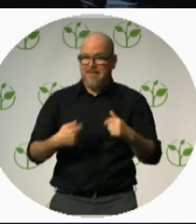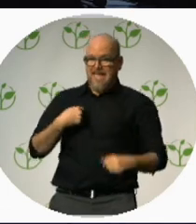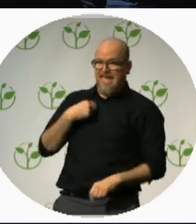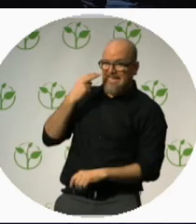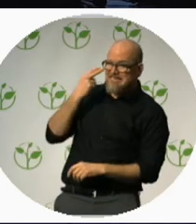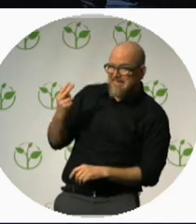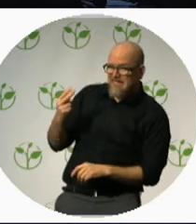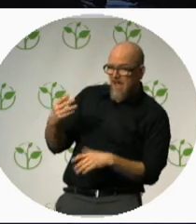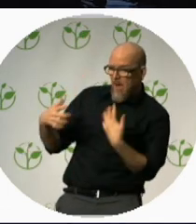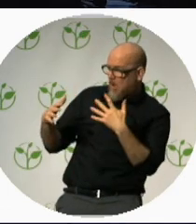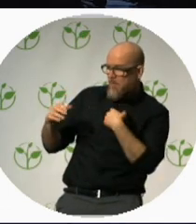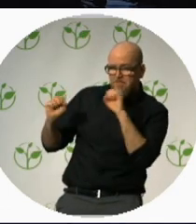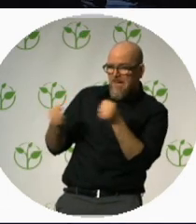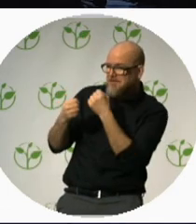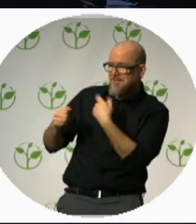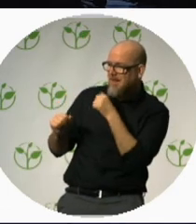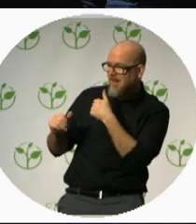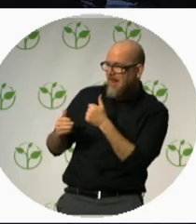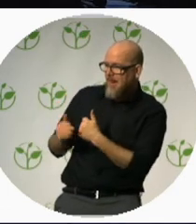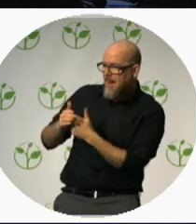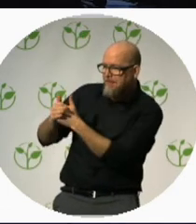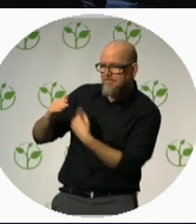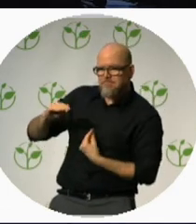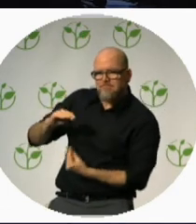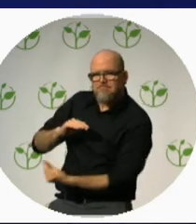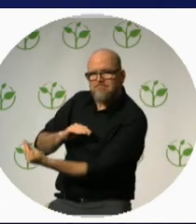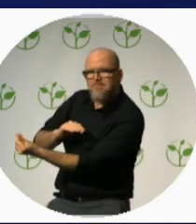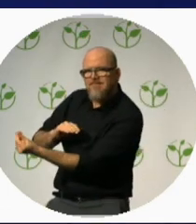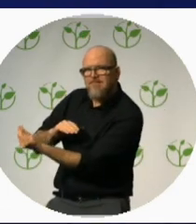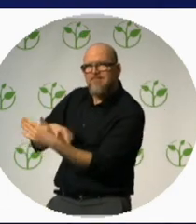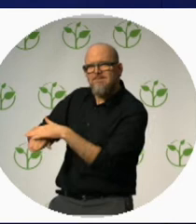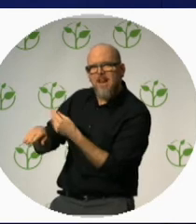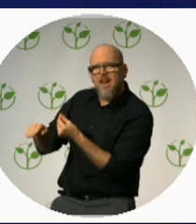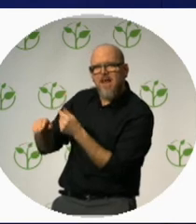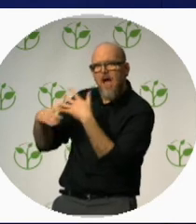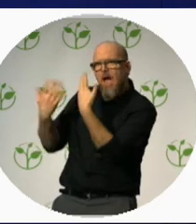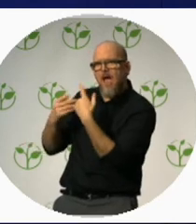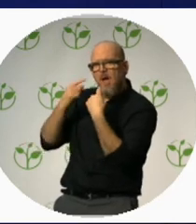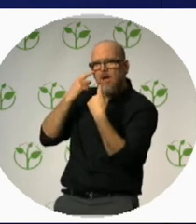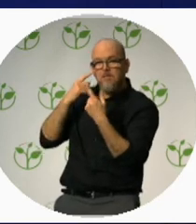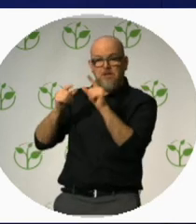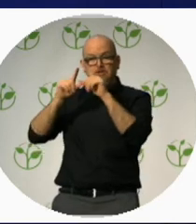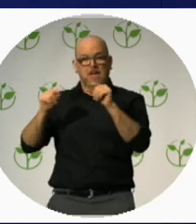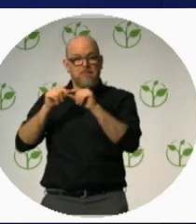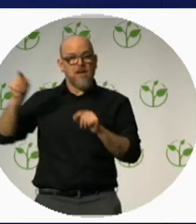When people are guiding you in Japan they guide you by the cane, right? Ryo: Yes. Juan Ruiz: That’s like covering your eyes.